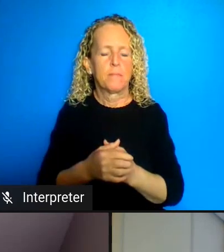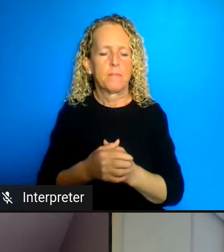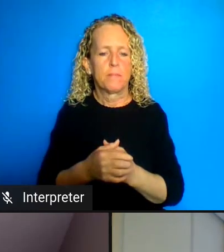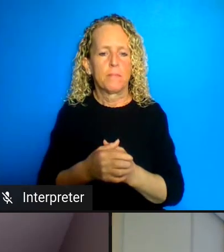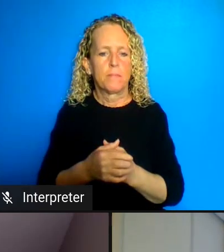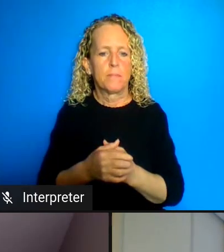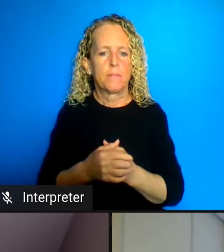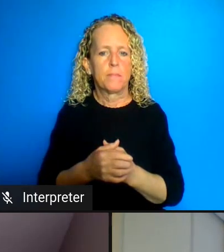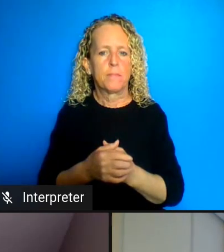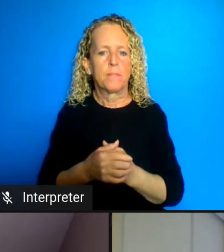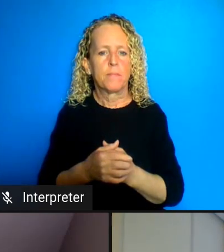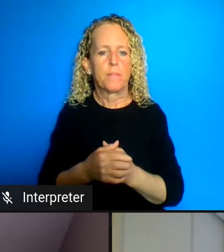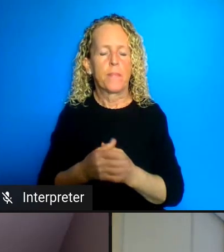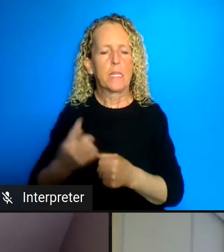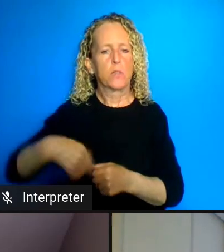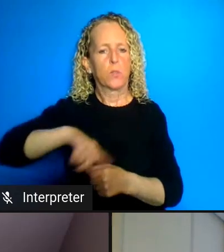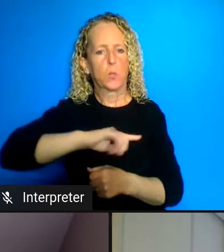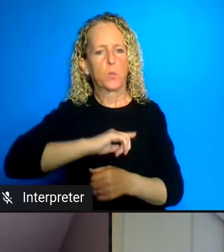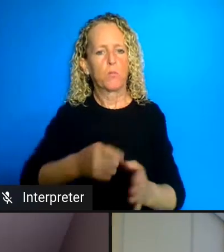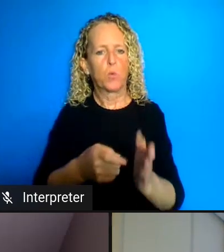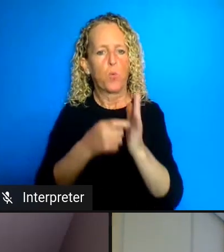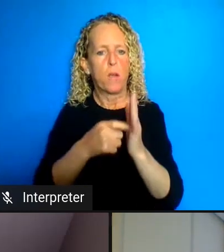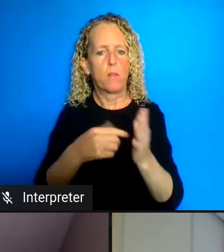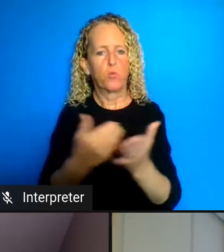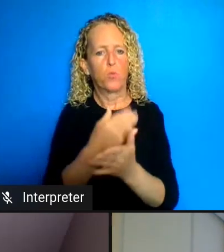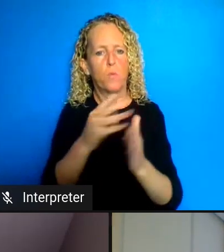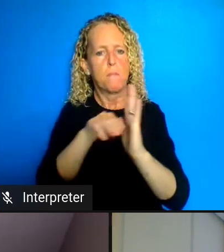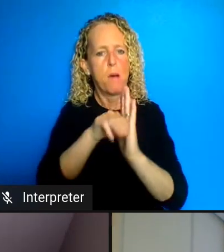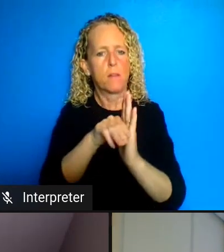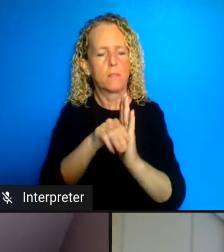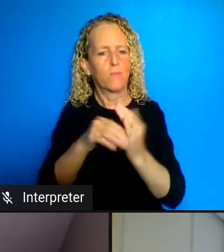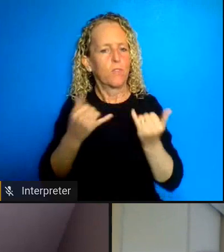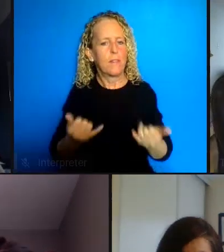these new models of inclusiveness now. Right, thank you.